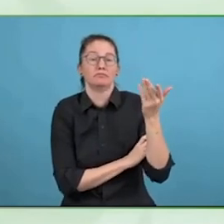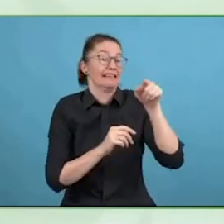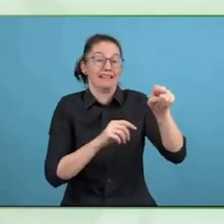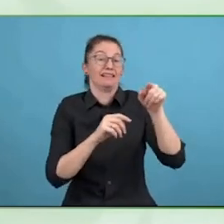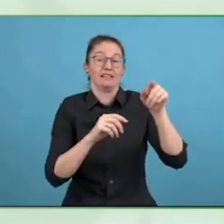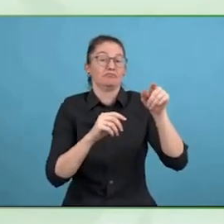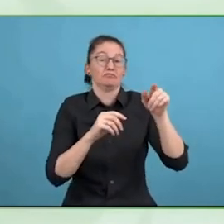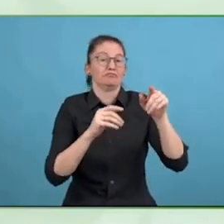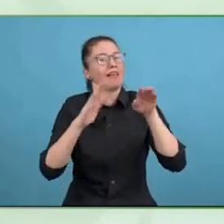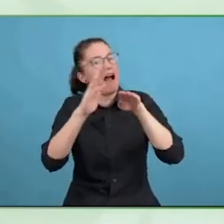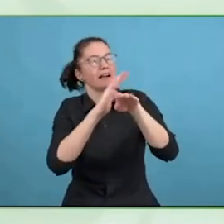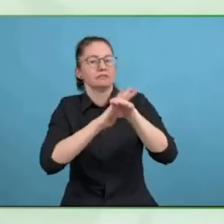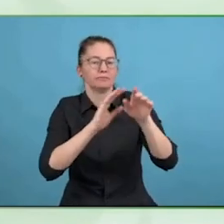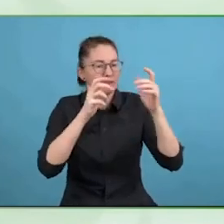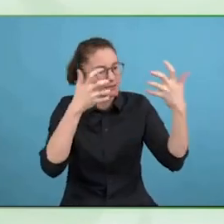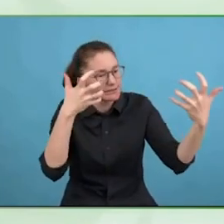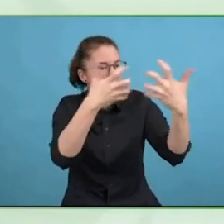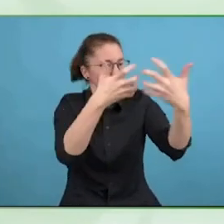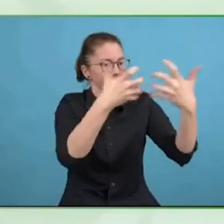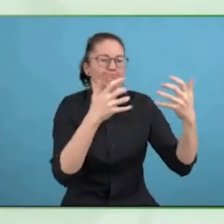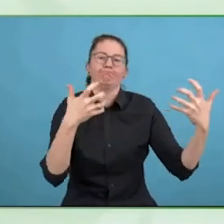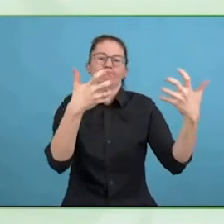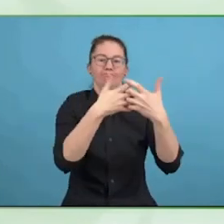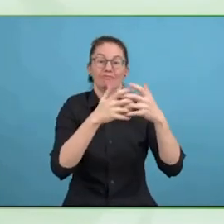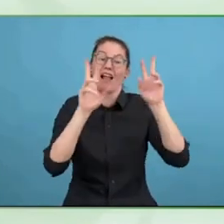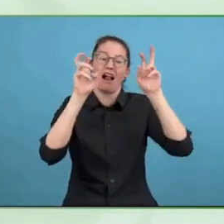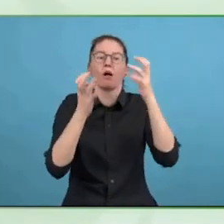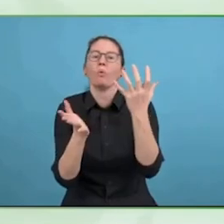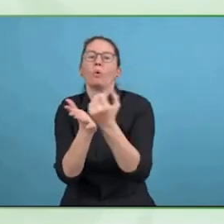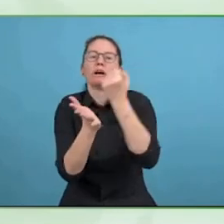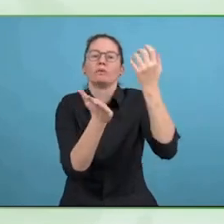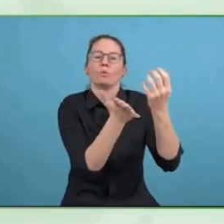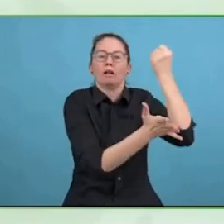what they need from head office if they are going to be able to drive